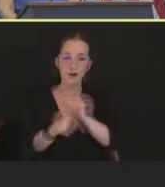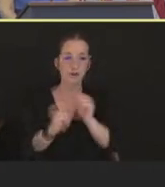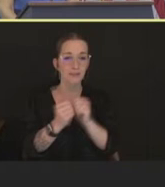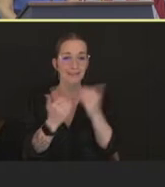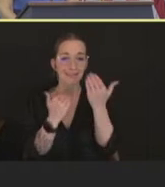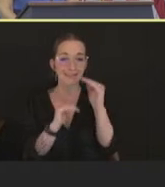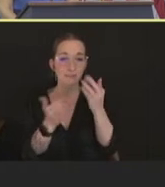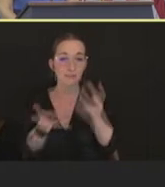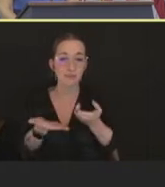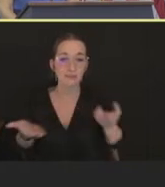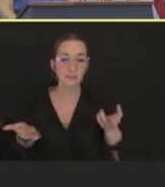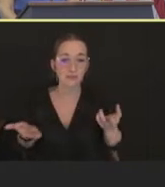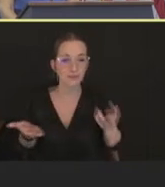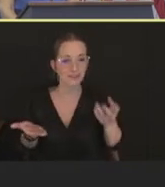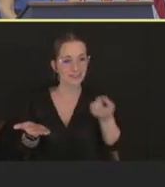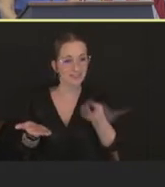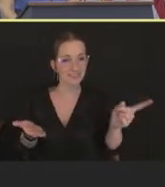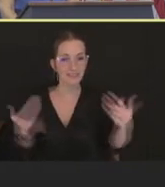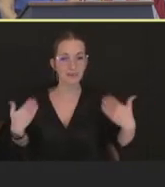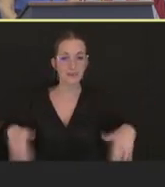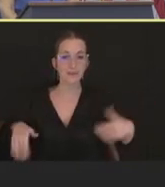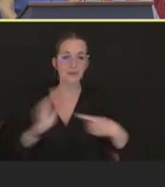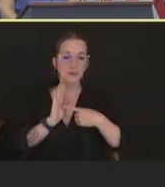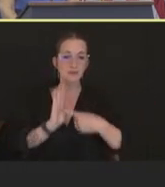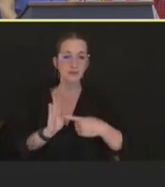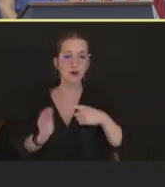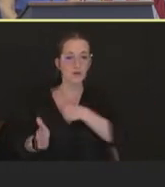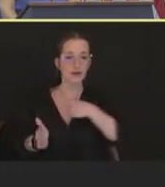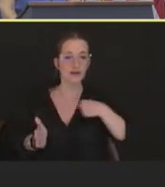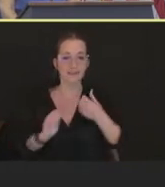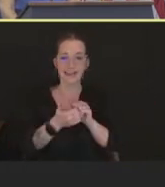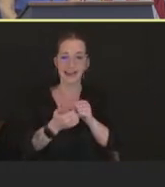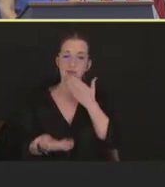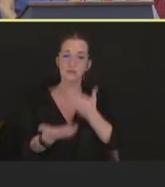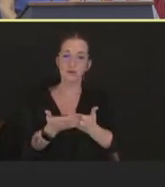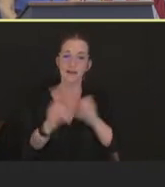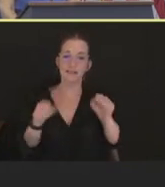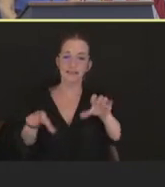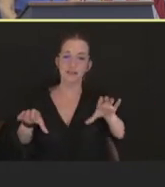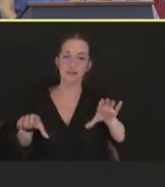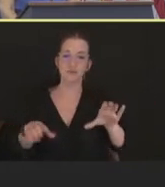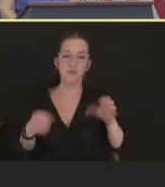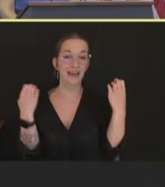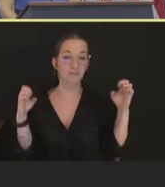how well emergency response can be done, and have accomplished so much. Thank you so much.